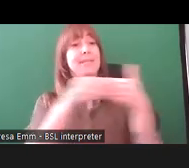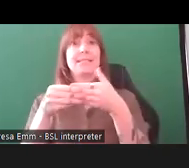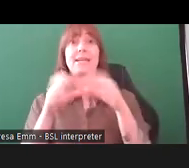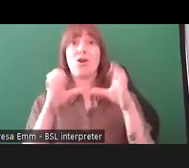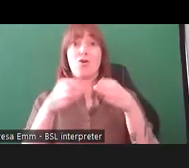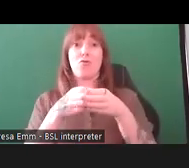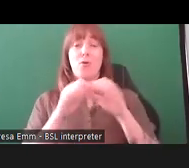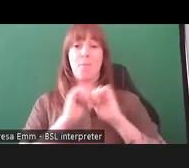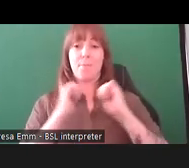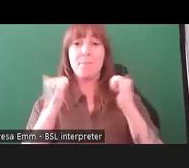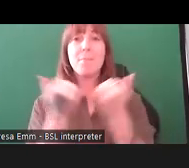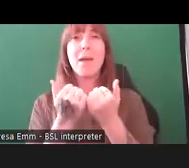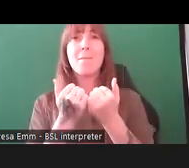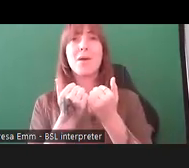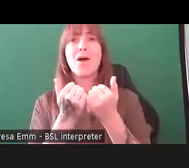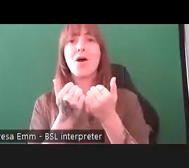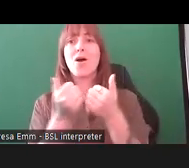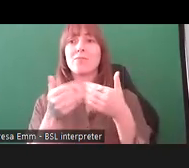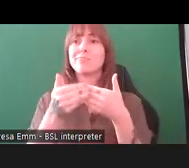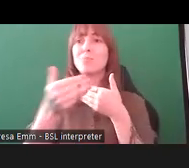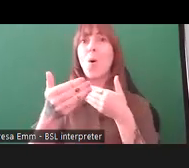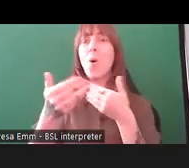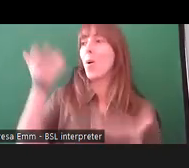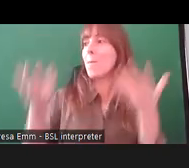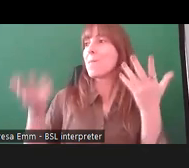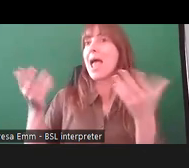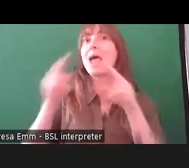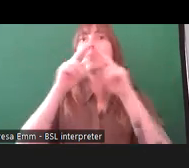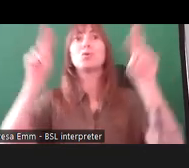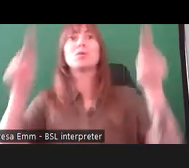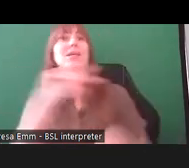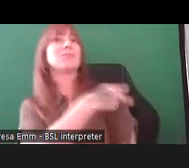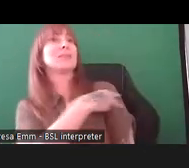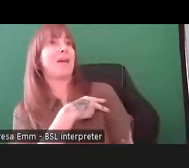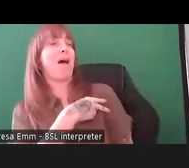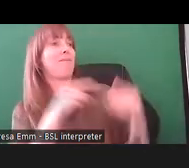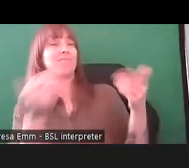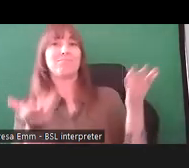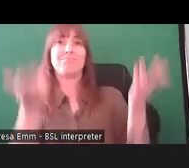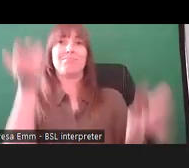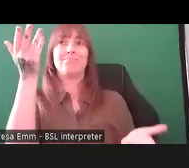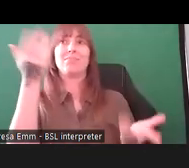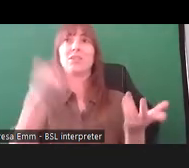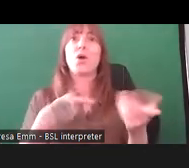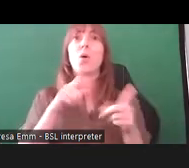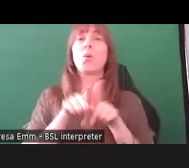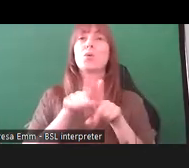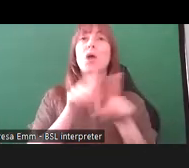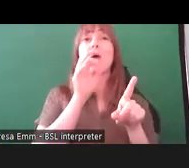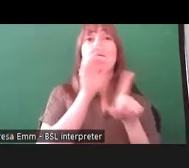museum staff in short listing for those roles. Also, interviewing for those roles and I say